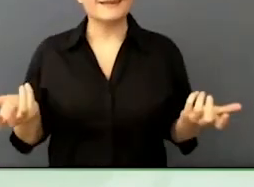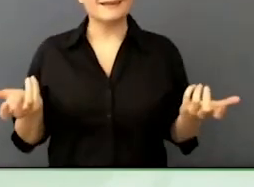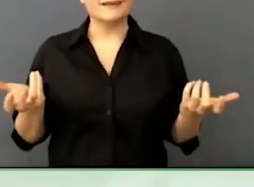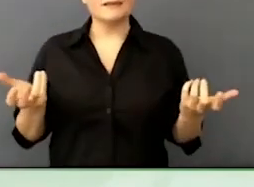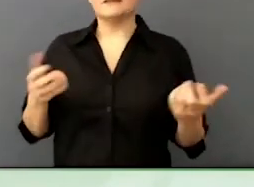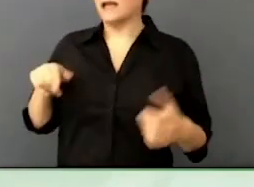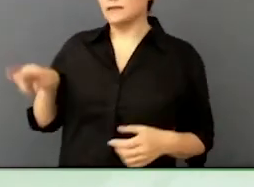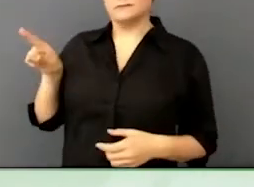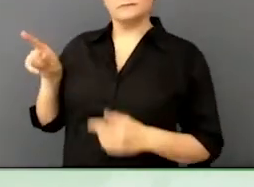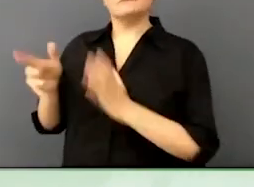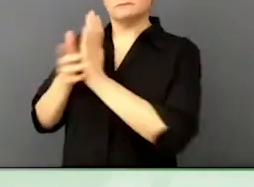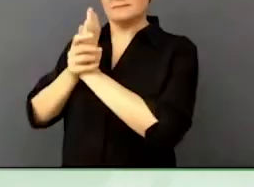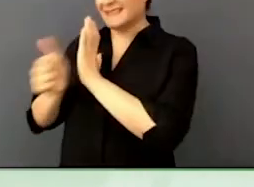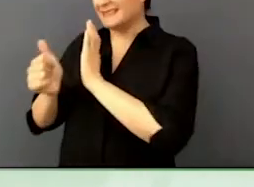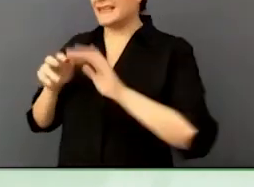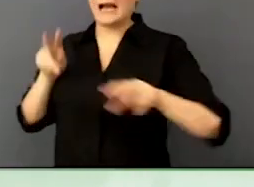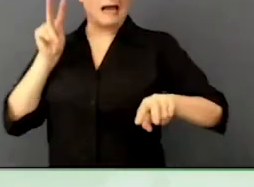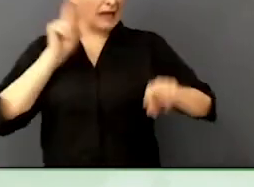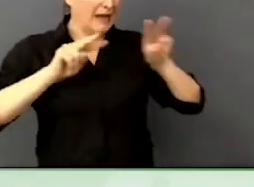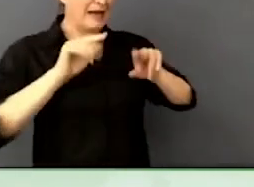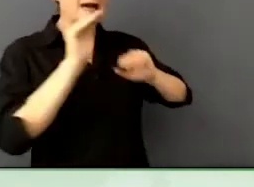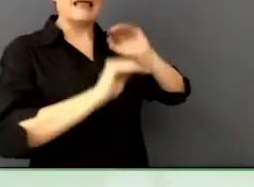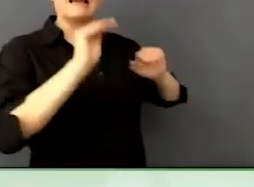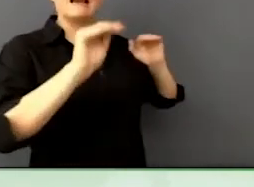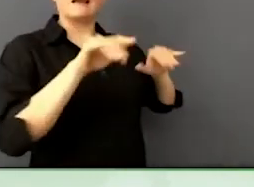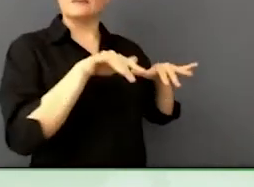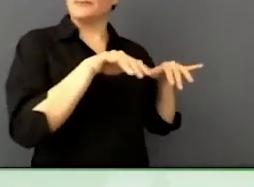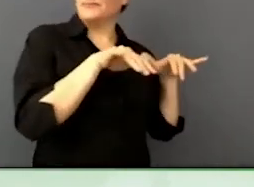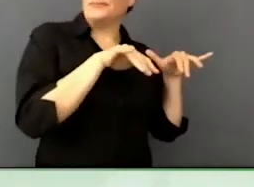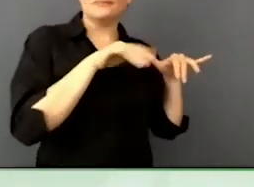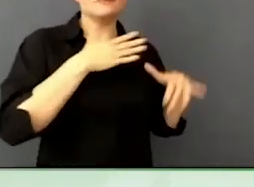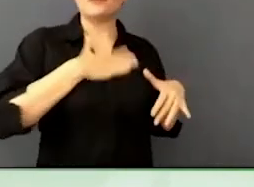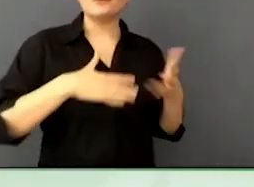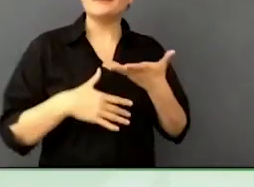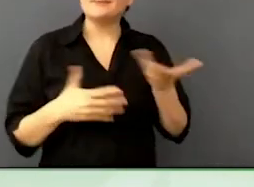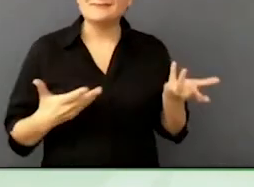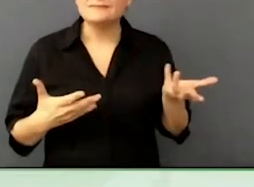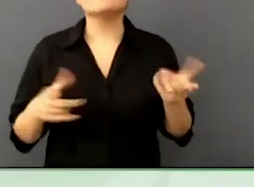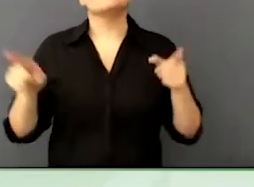Get that demand function at the heart of that.